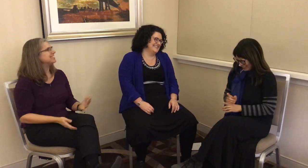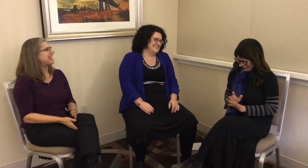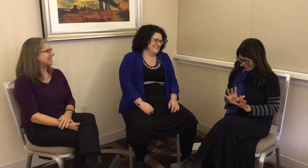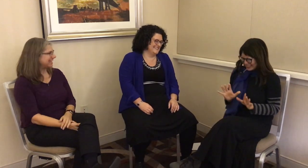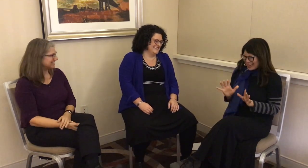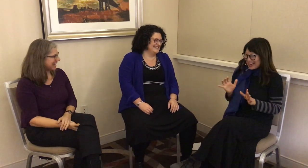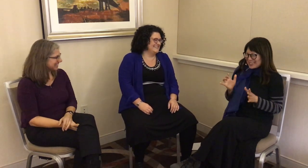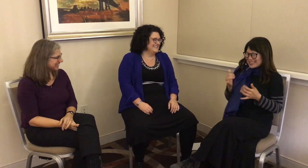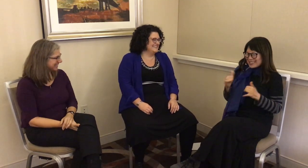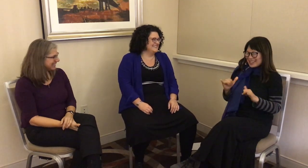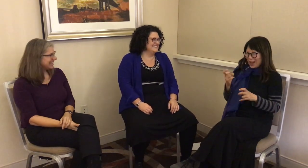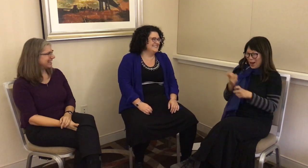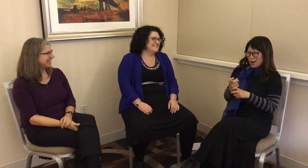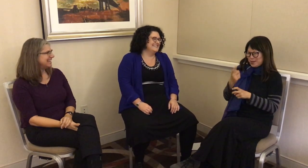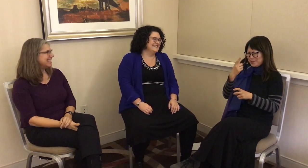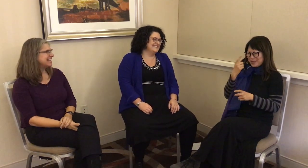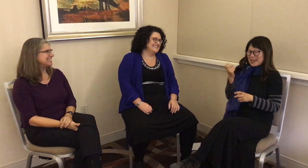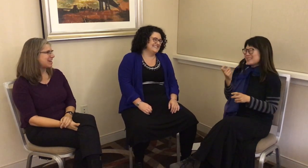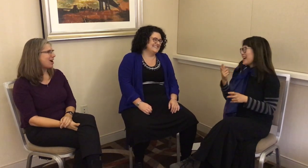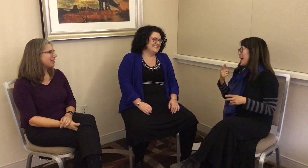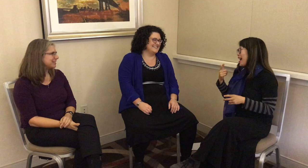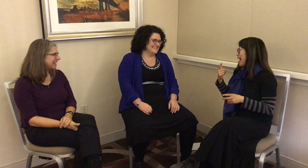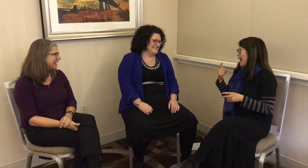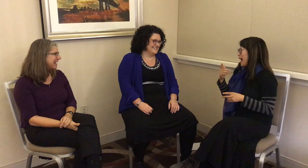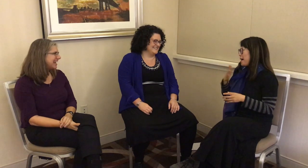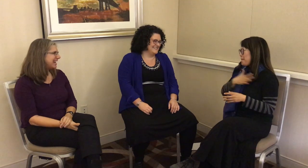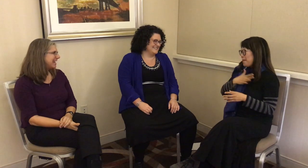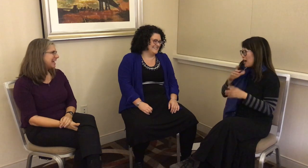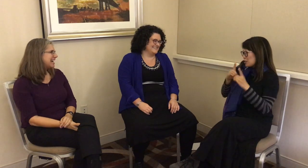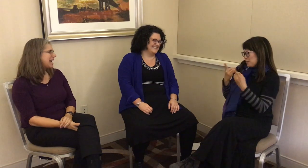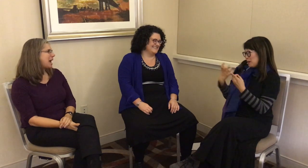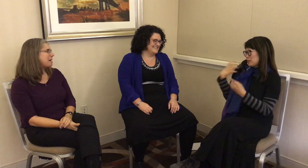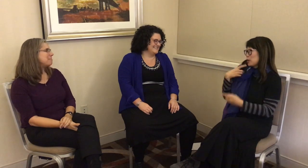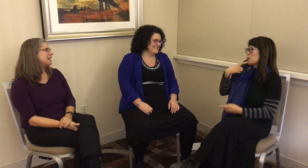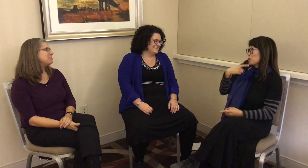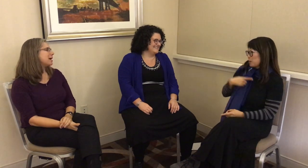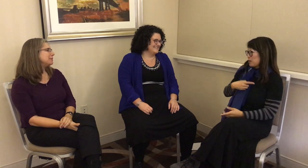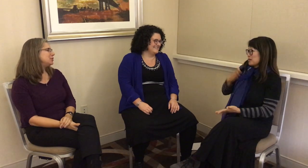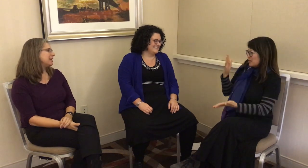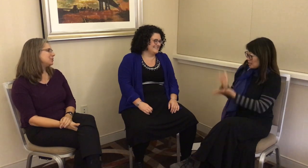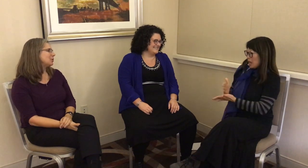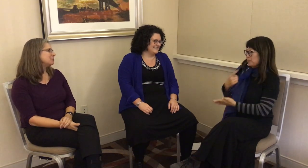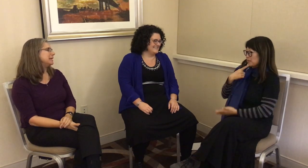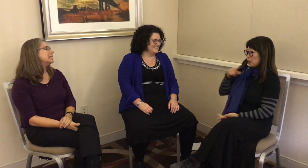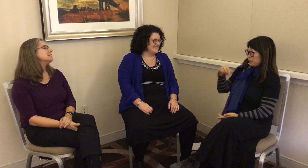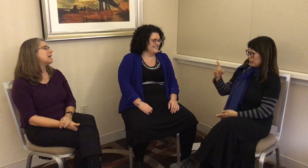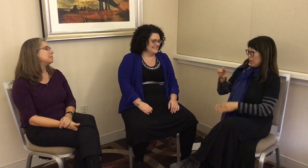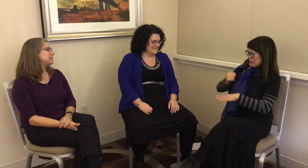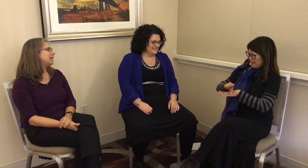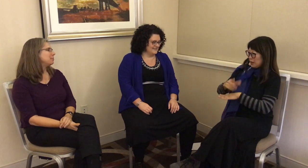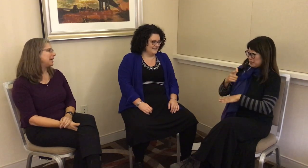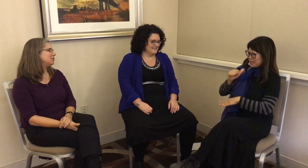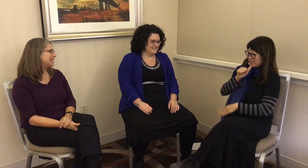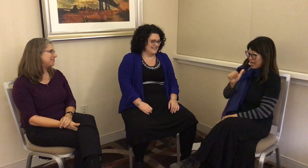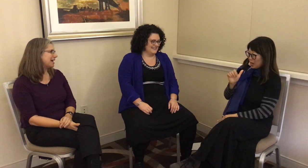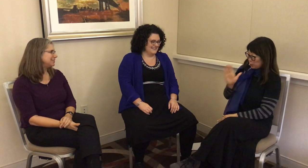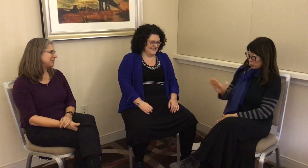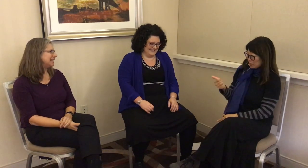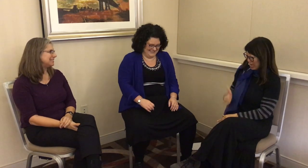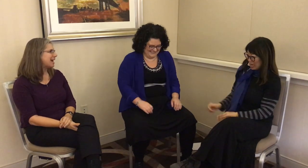L: Exactly. It’s hard. My department chair told me, “Stop saying your ‘PhD advisor.’